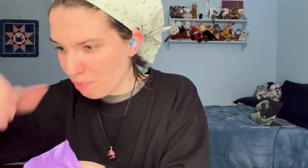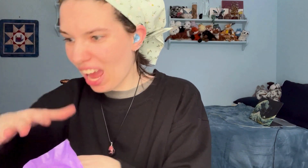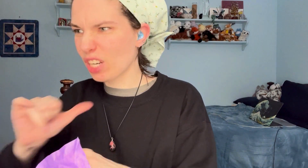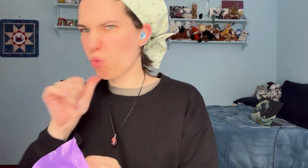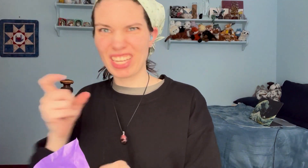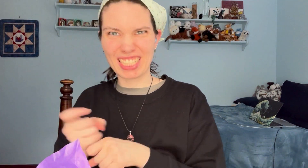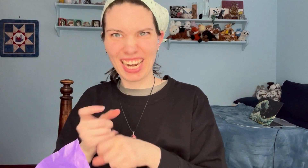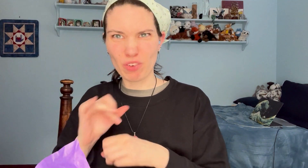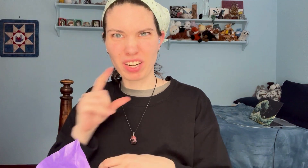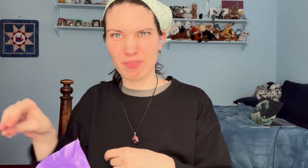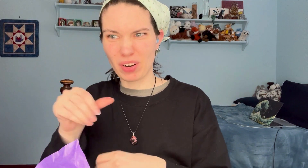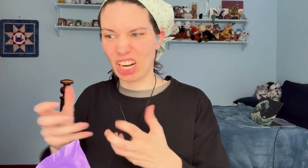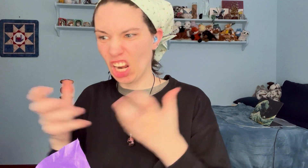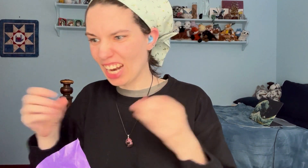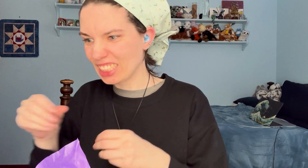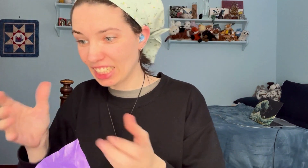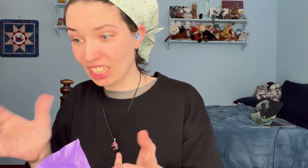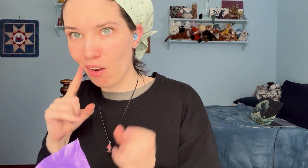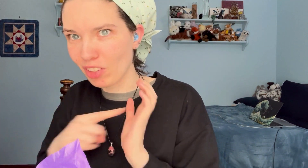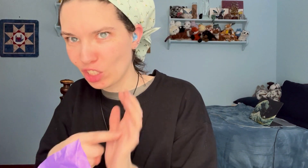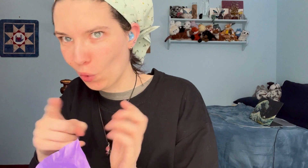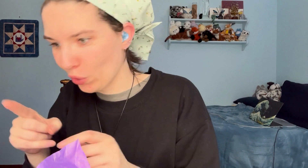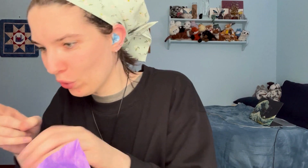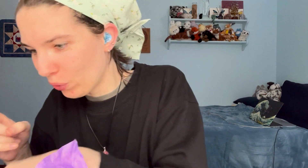Man, they weren't joking when they added in a lot of sprinkles, I'll have to show you